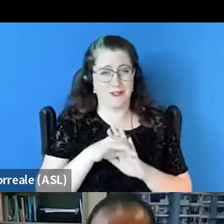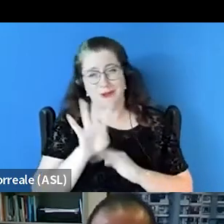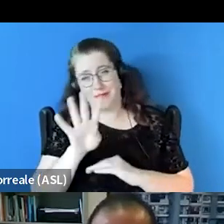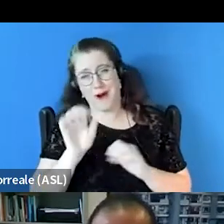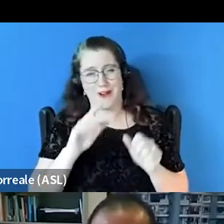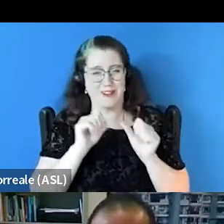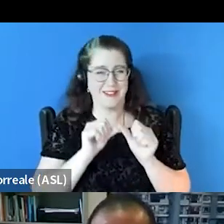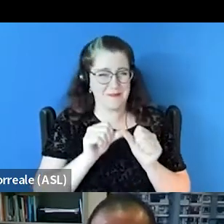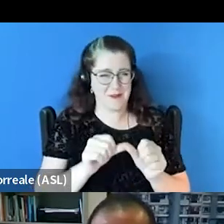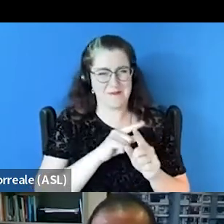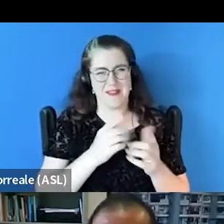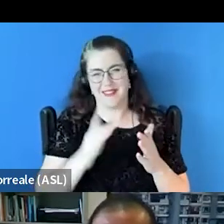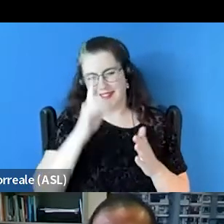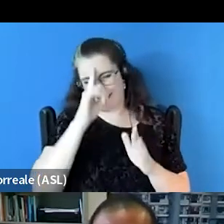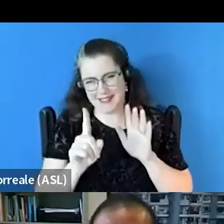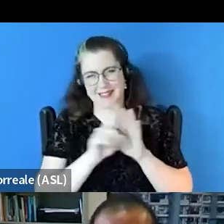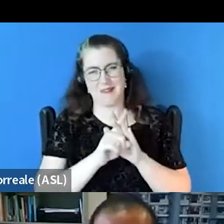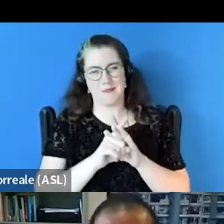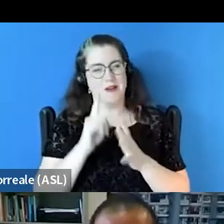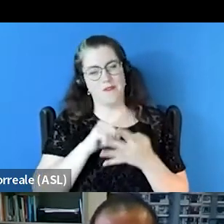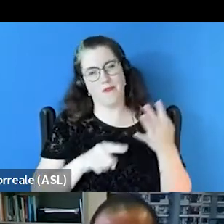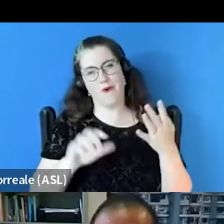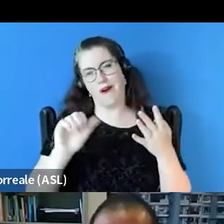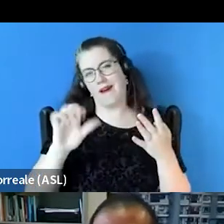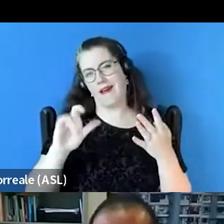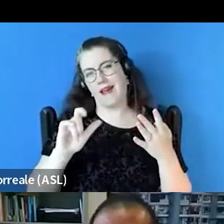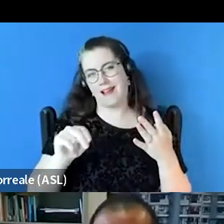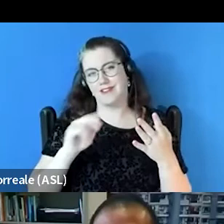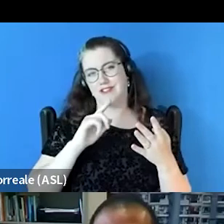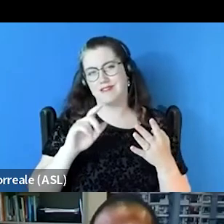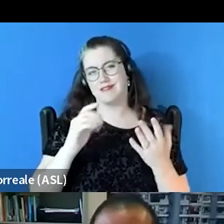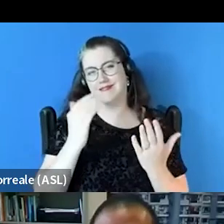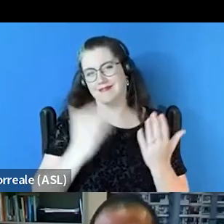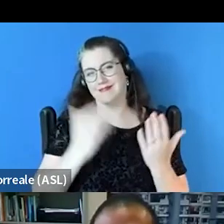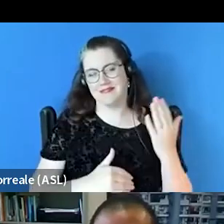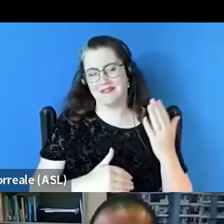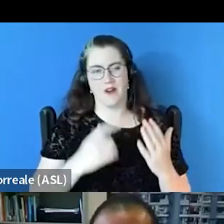But things that came to mind as far as action items that you could take away considering your community.